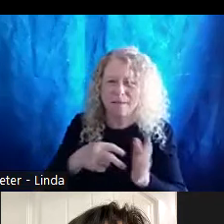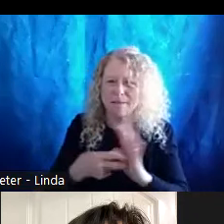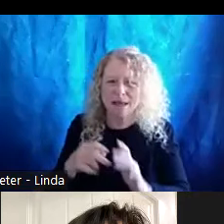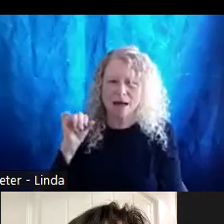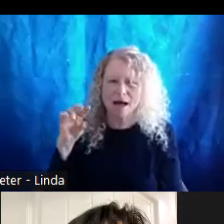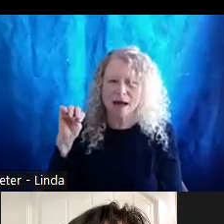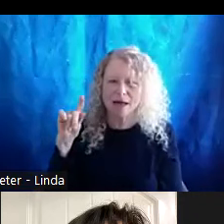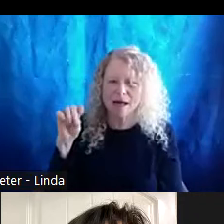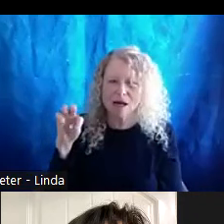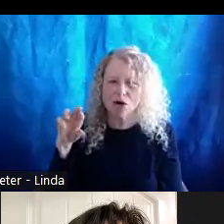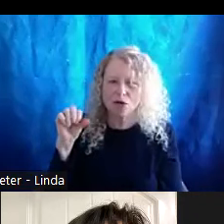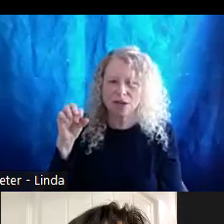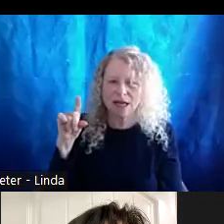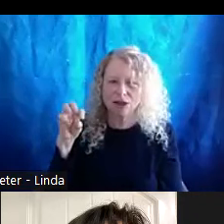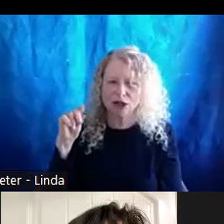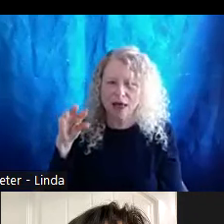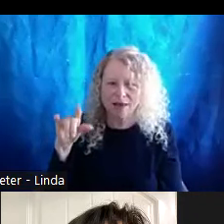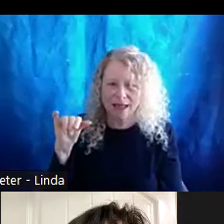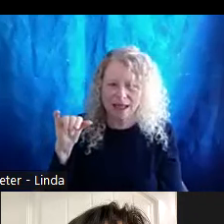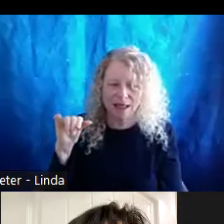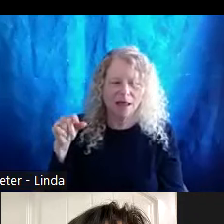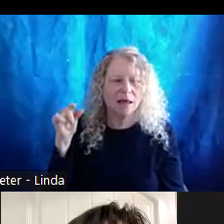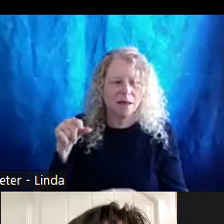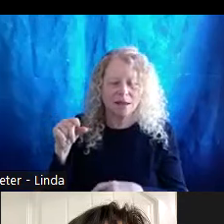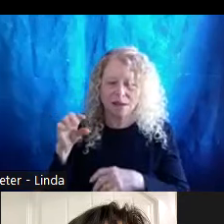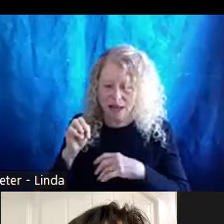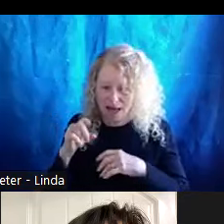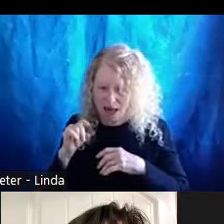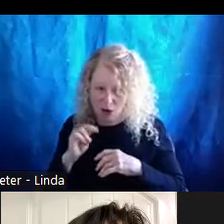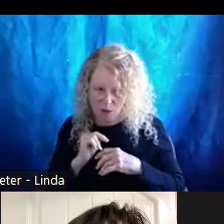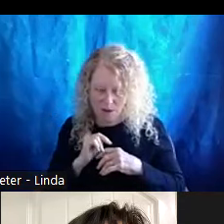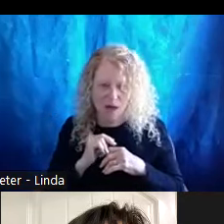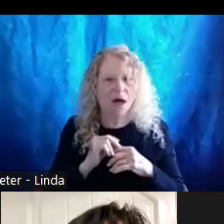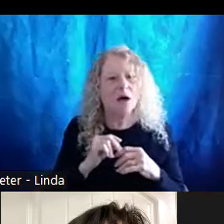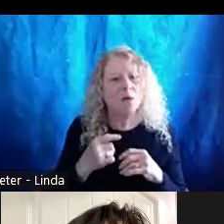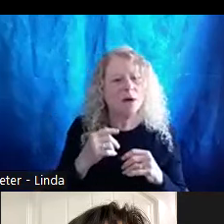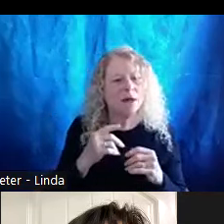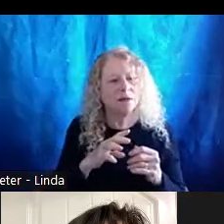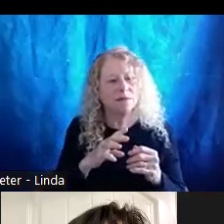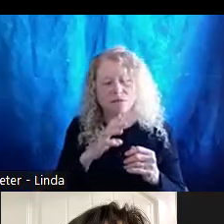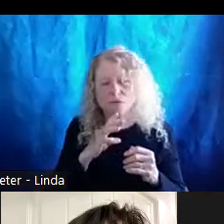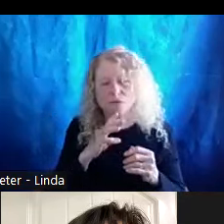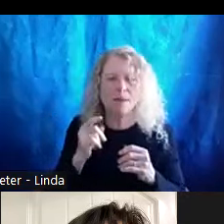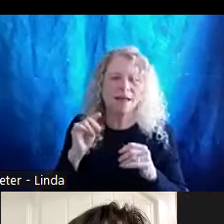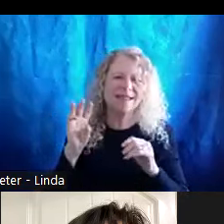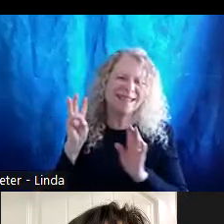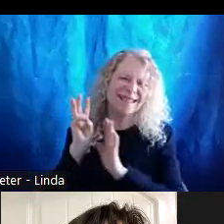This is Aaron speaking. We were going to go, as Missy said, just over about 6 minutes of history